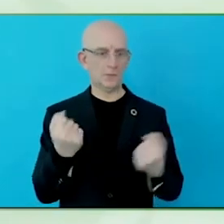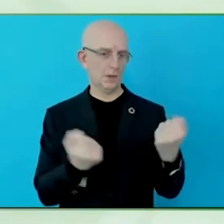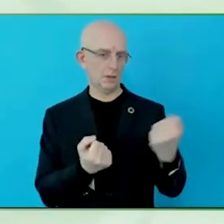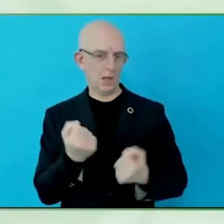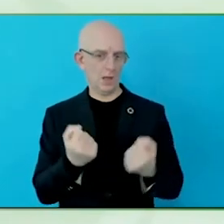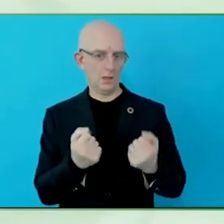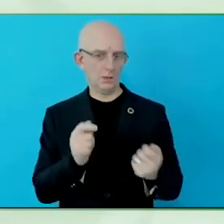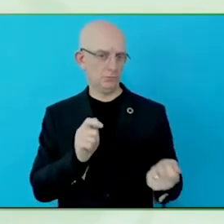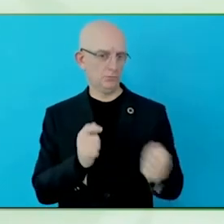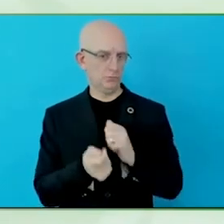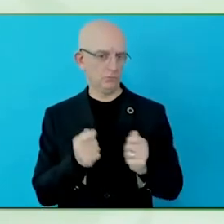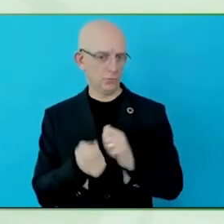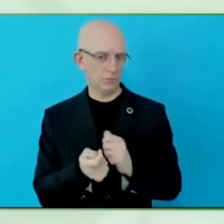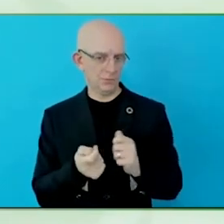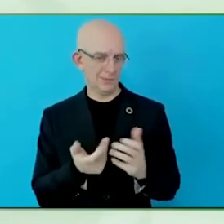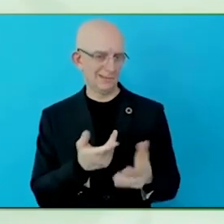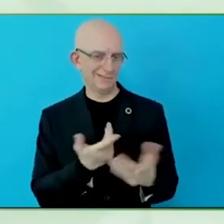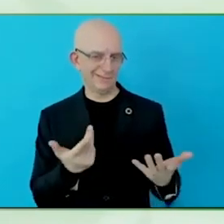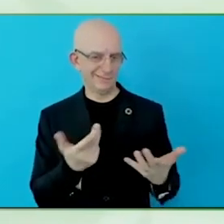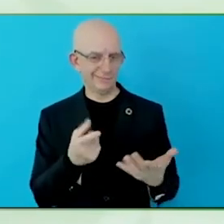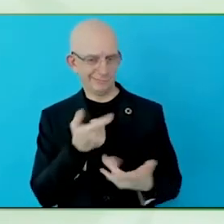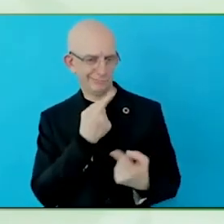the notch -- with a notch in the Netherlands and recently in Belgium,